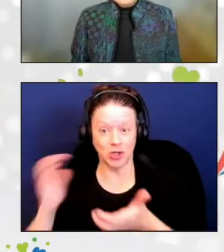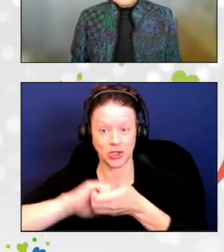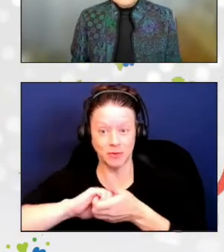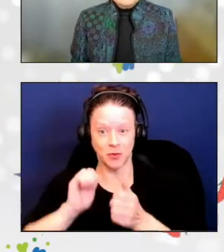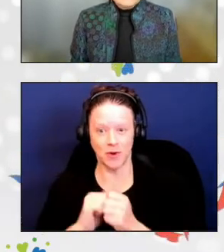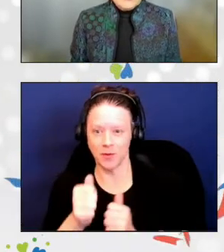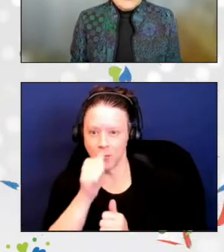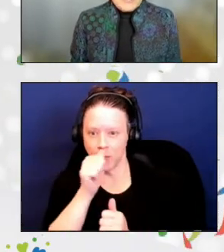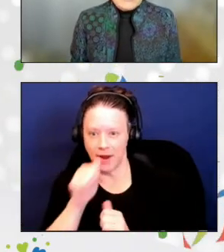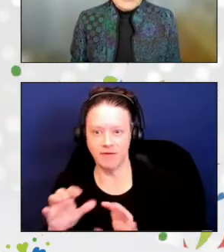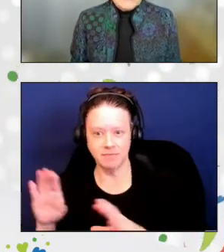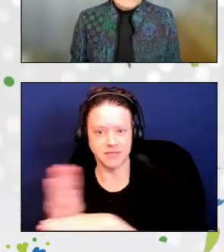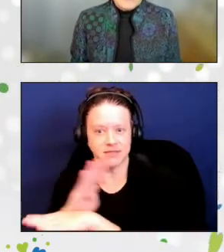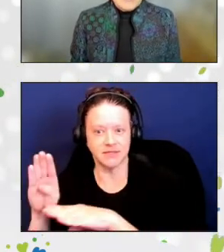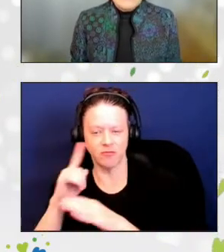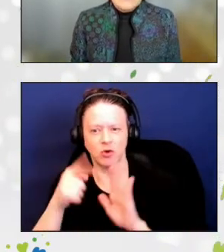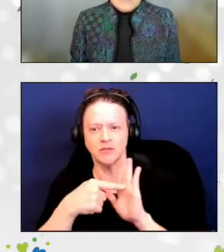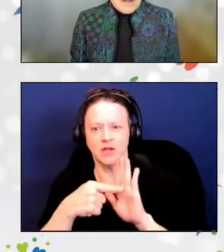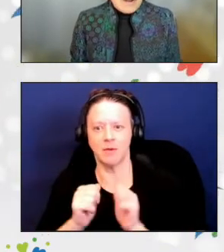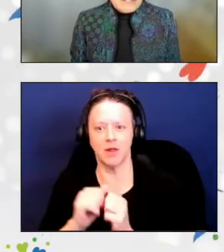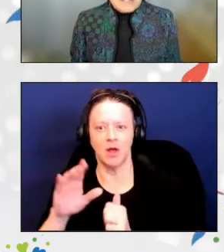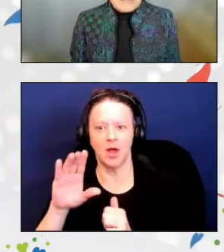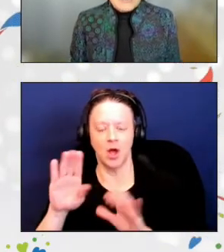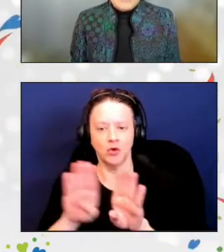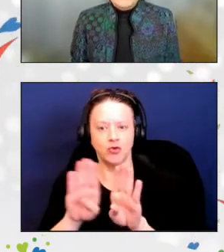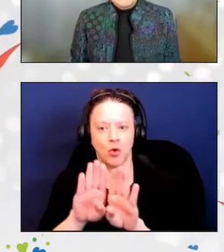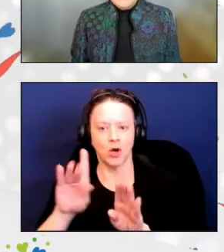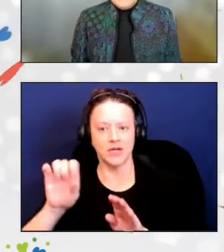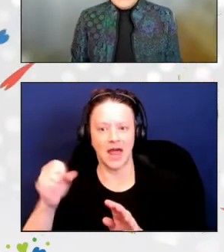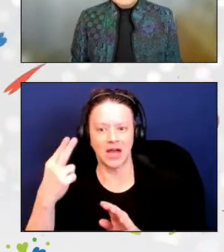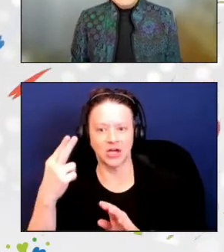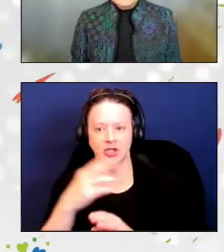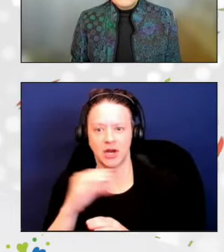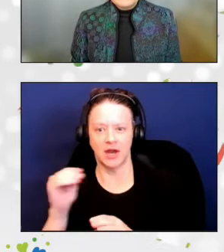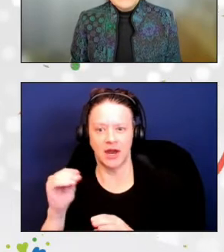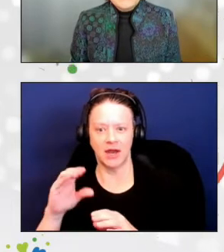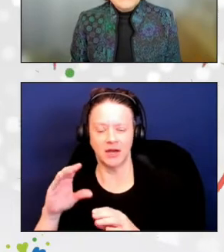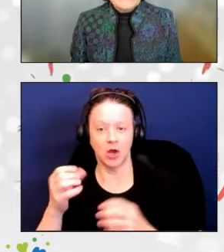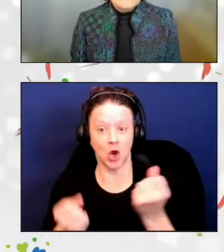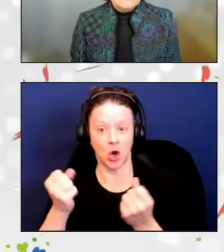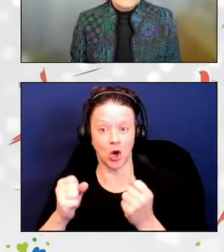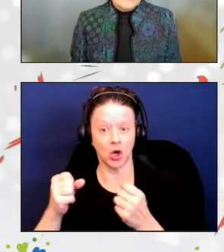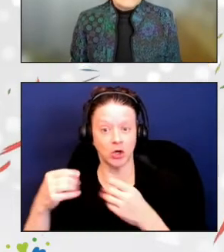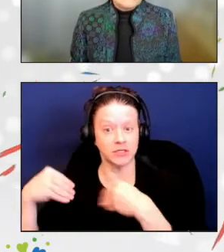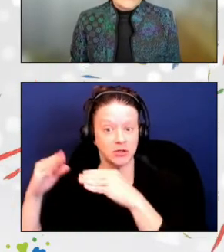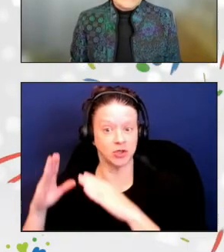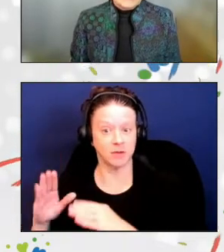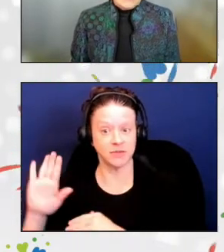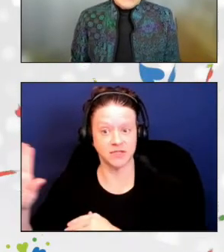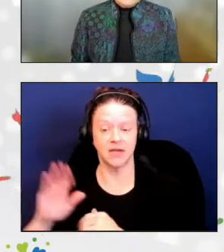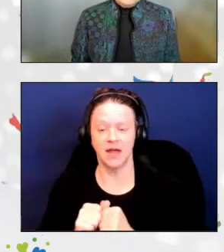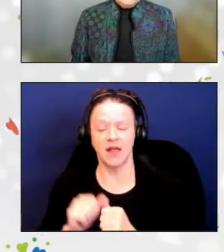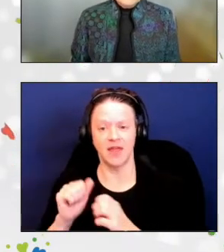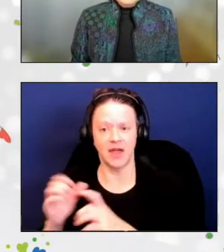such as door dash and car dealerships, and secured new vehicles and storage units.